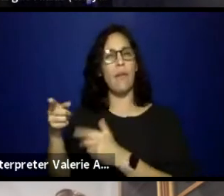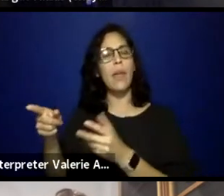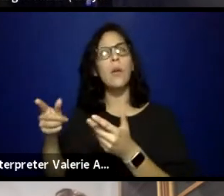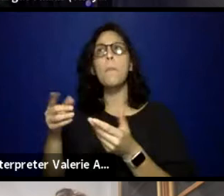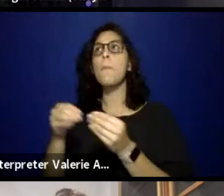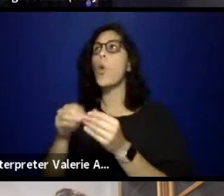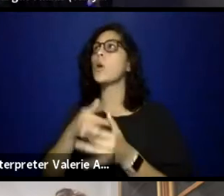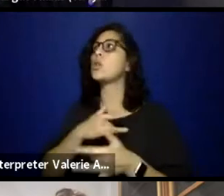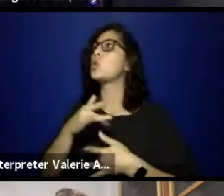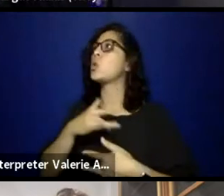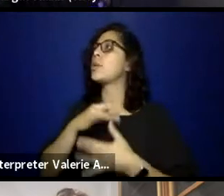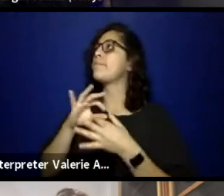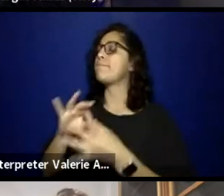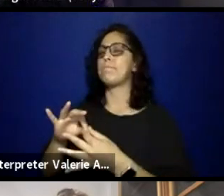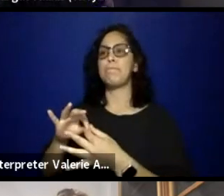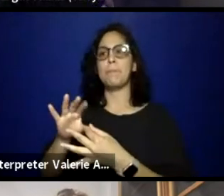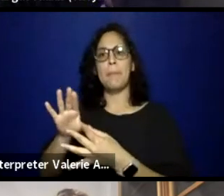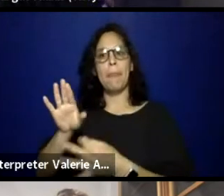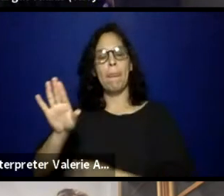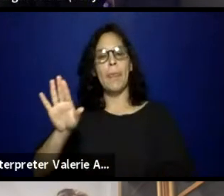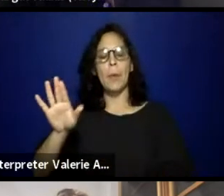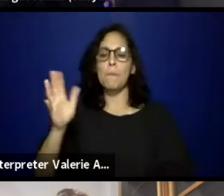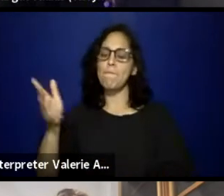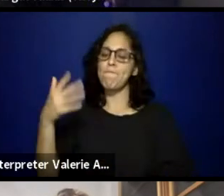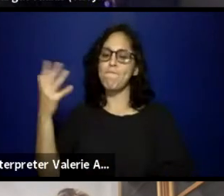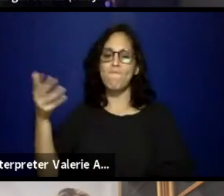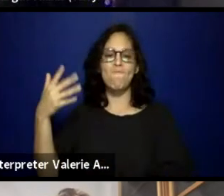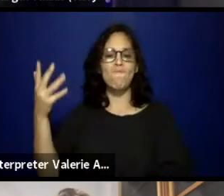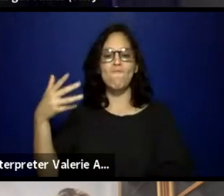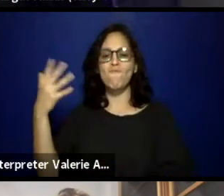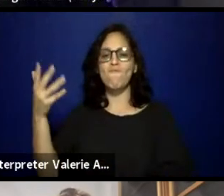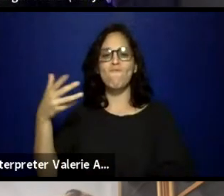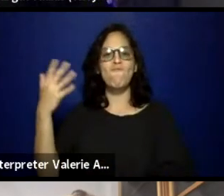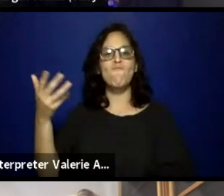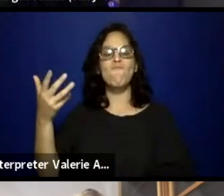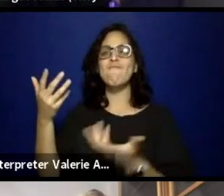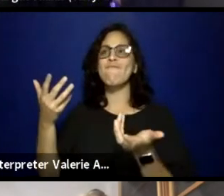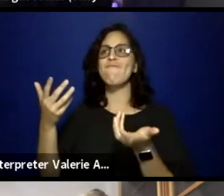with their bag than their art.